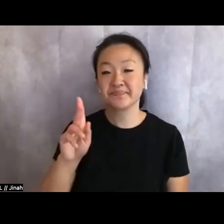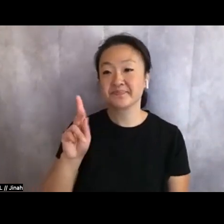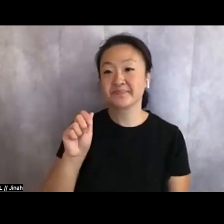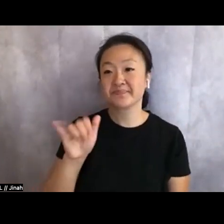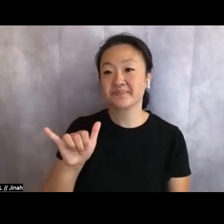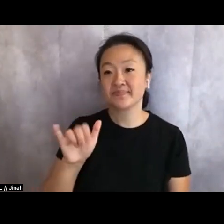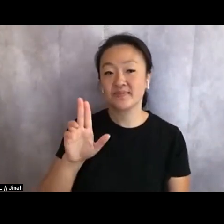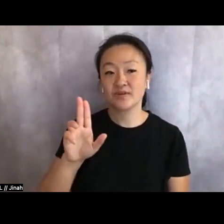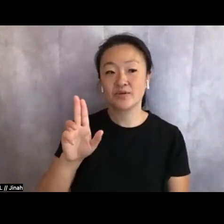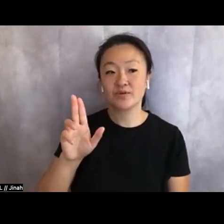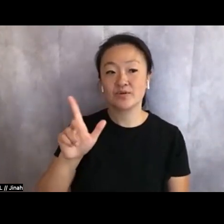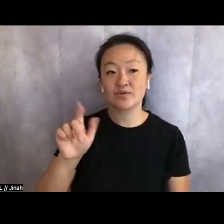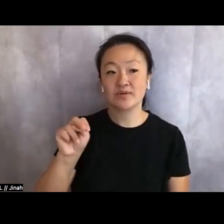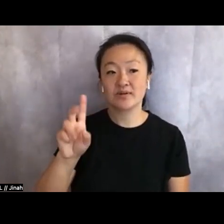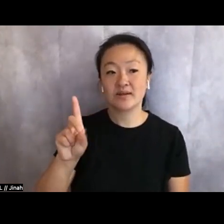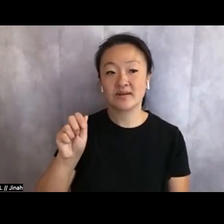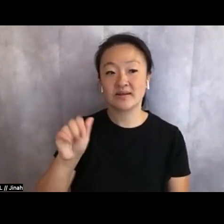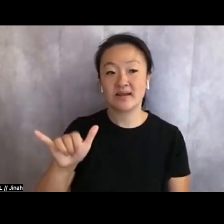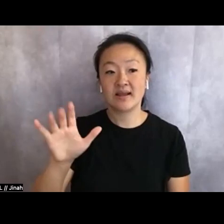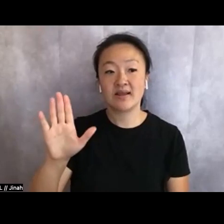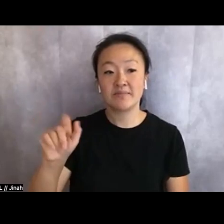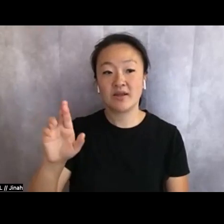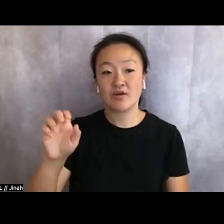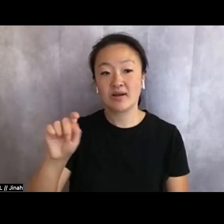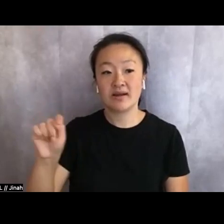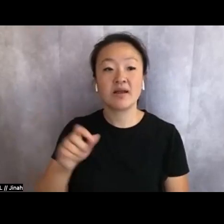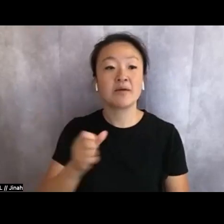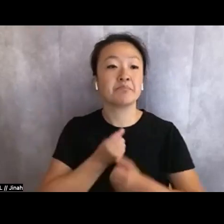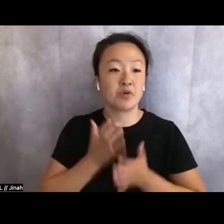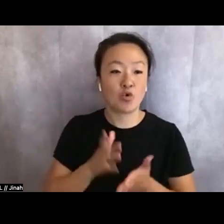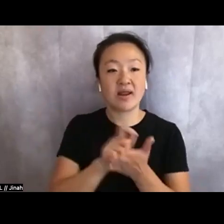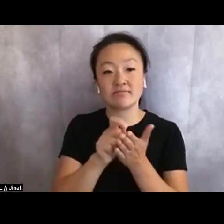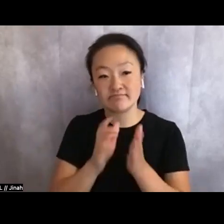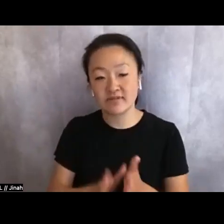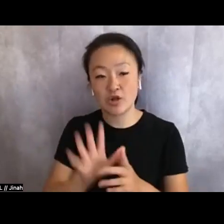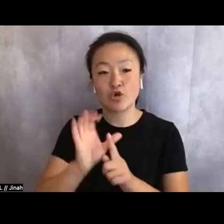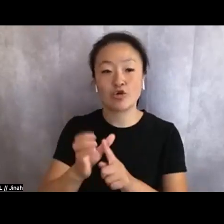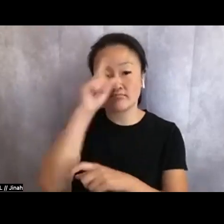and A+ napper. They are the winner of the 2022 Foundation for Contemporary